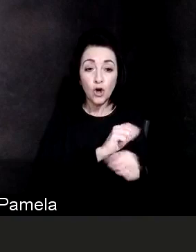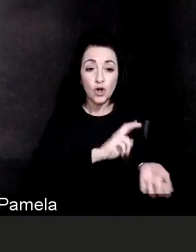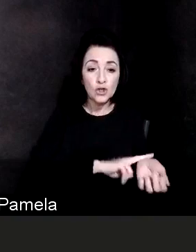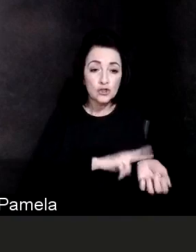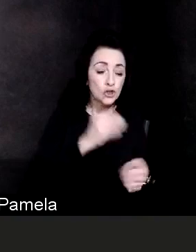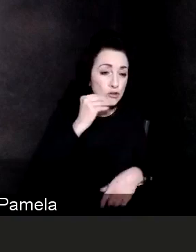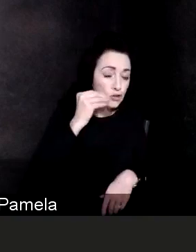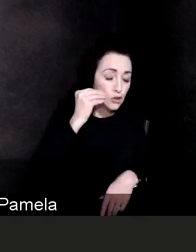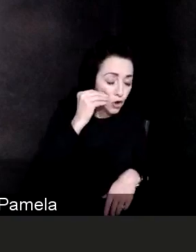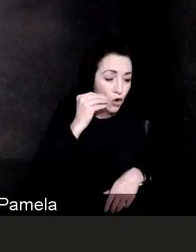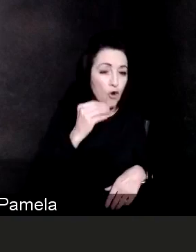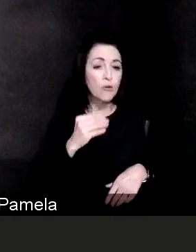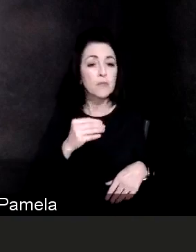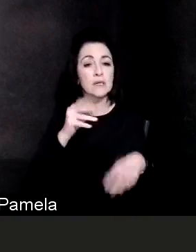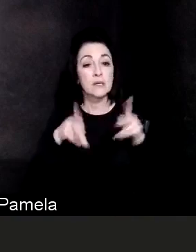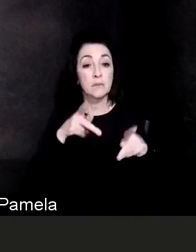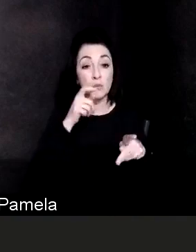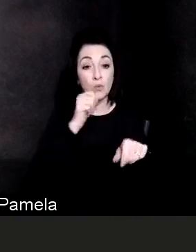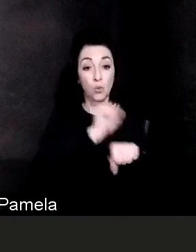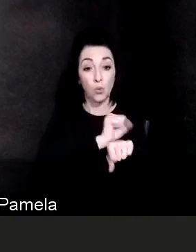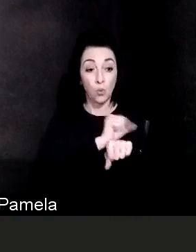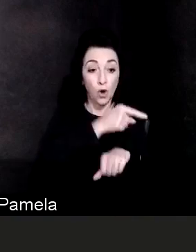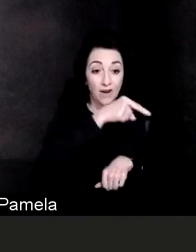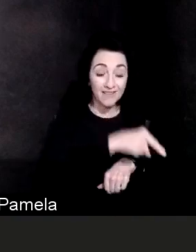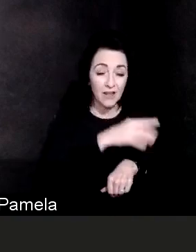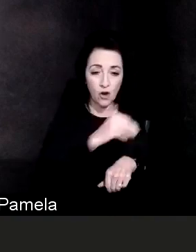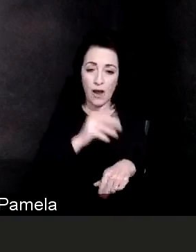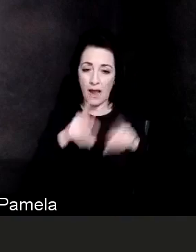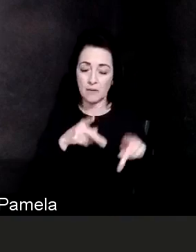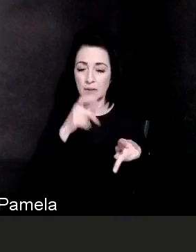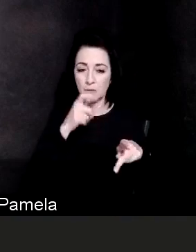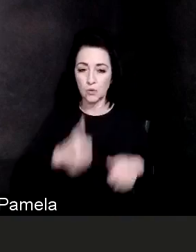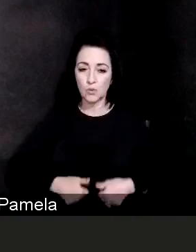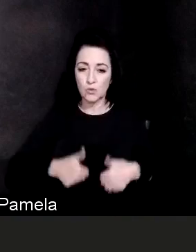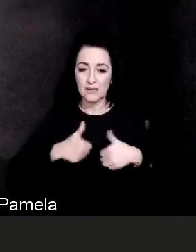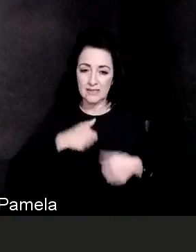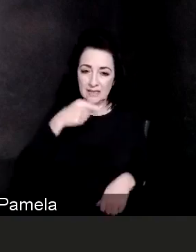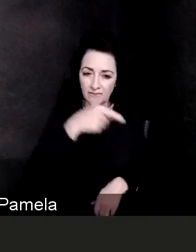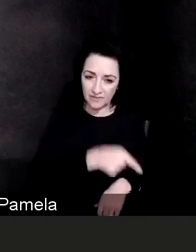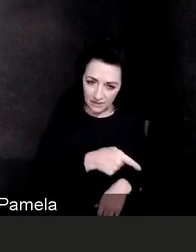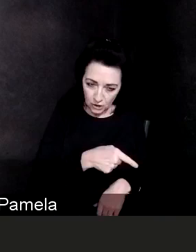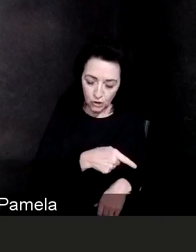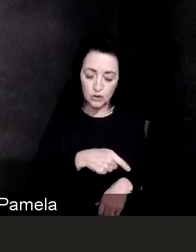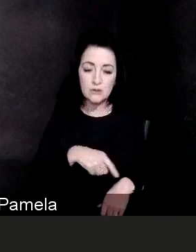assisted living facilities, those who work in the hospital, those who work in long-term care facilities,